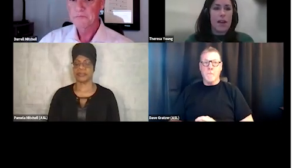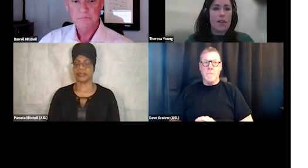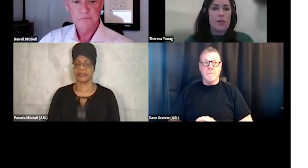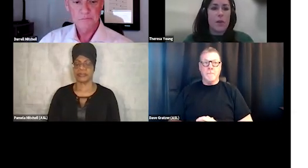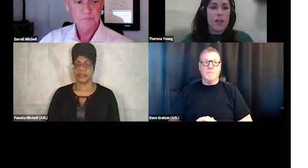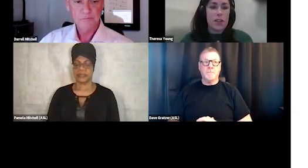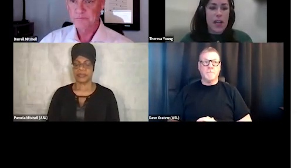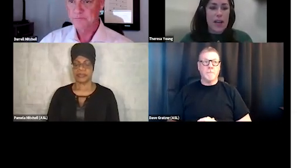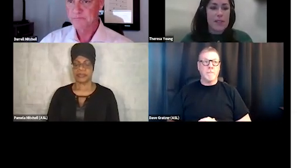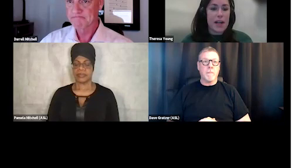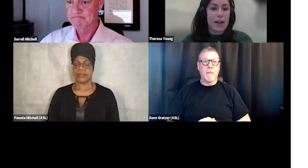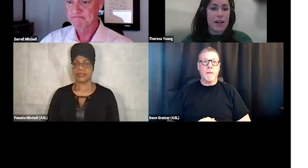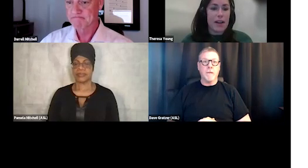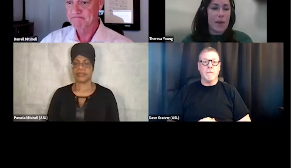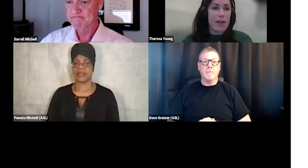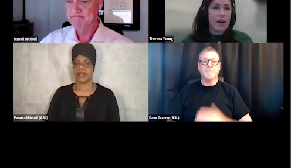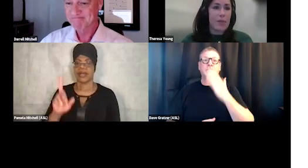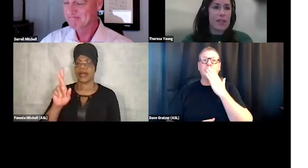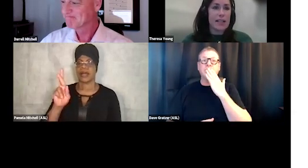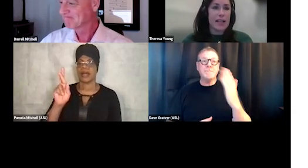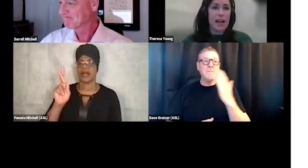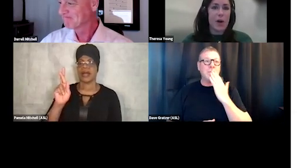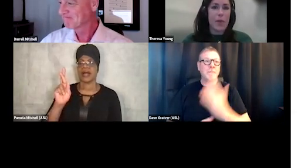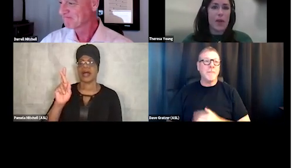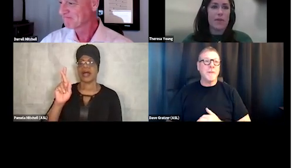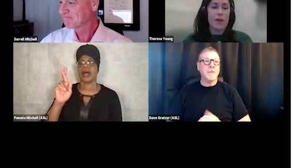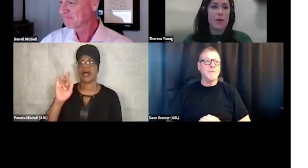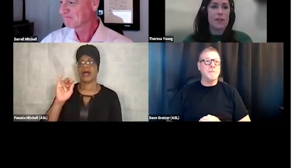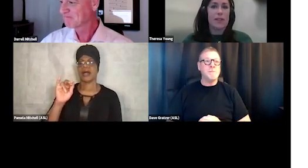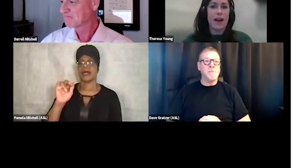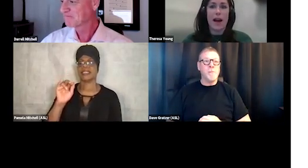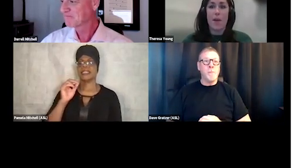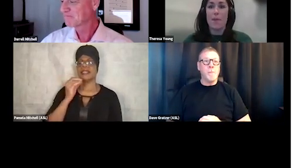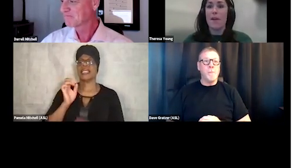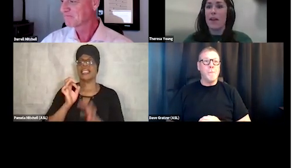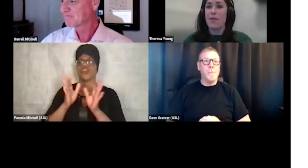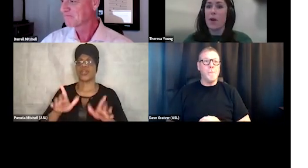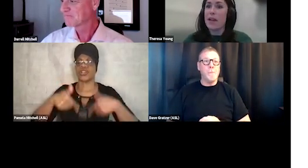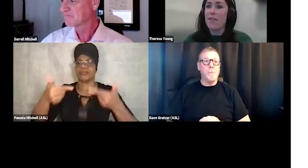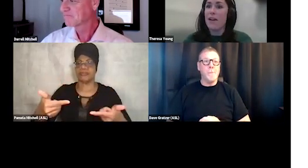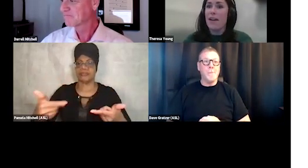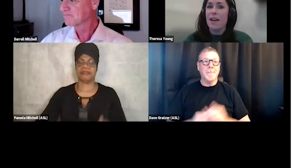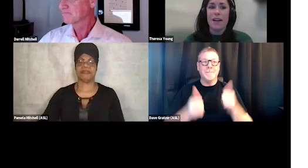Thank you so much, James, Darrell, and Mike, for presenting. I hope that folks found that informative